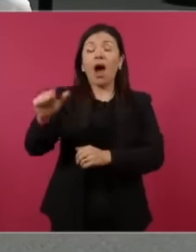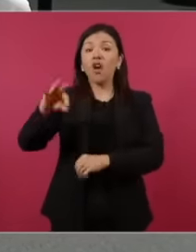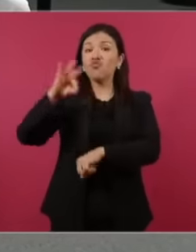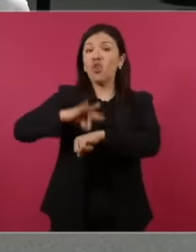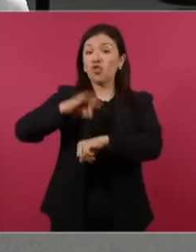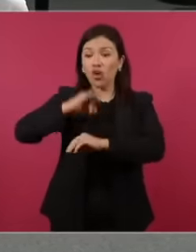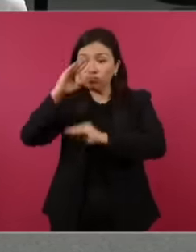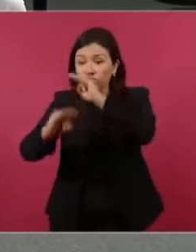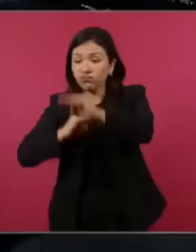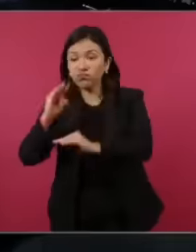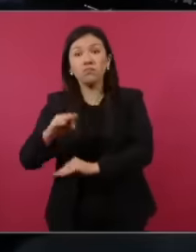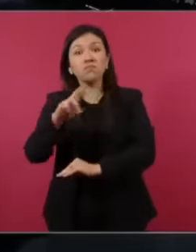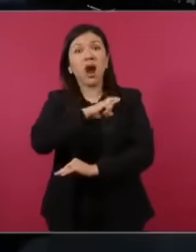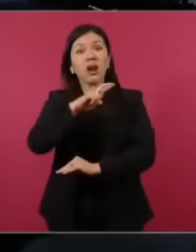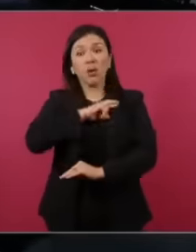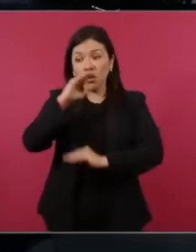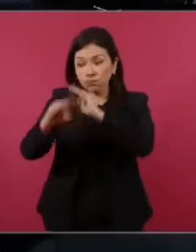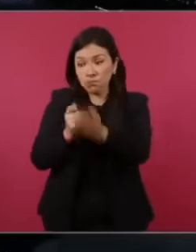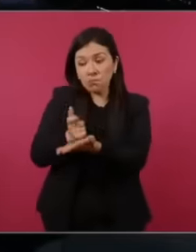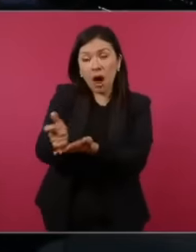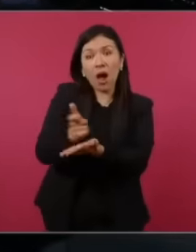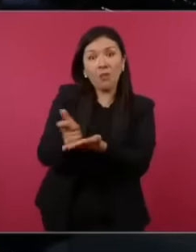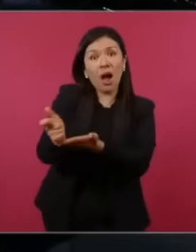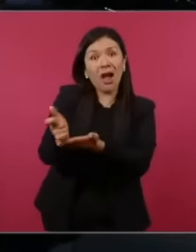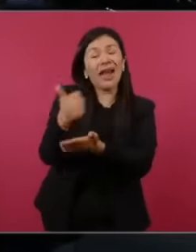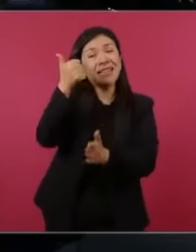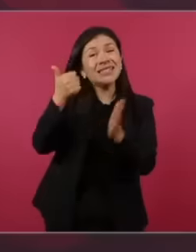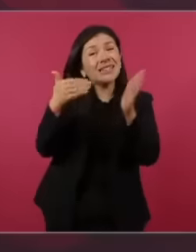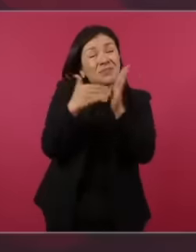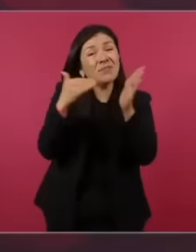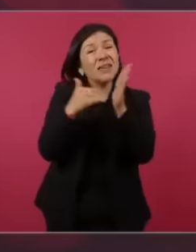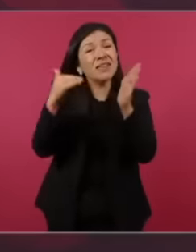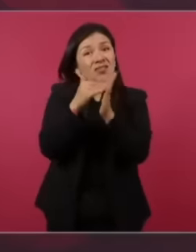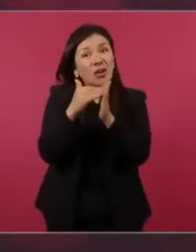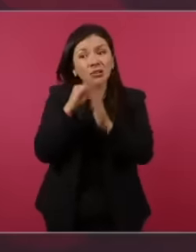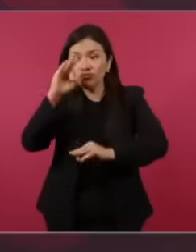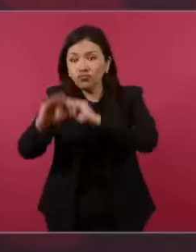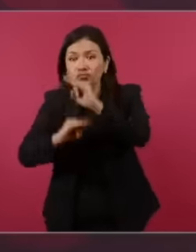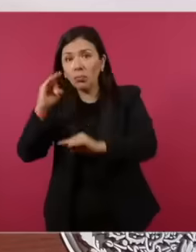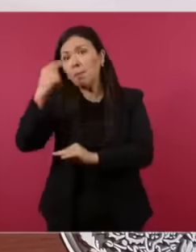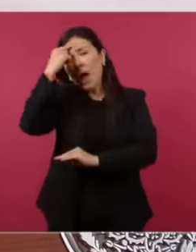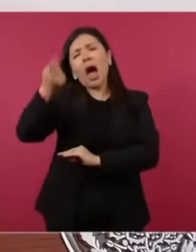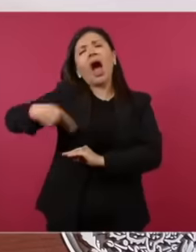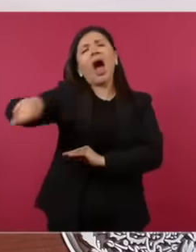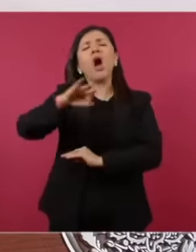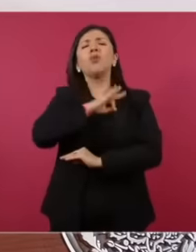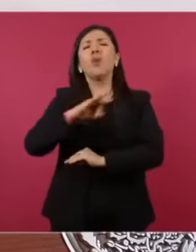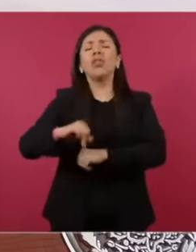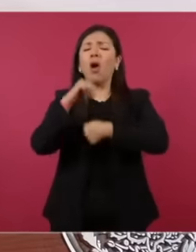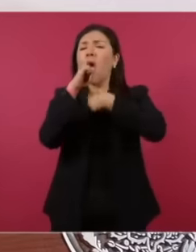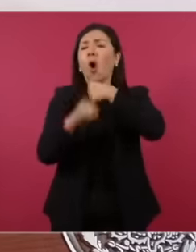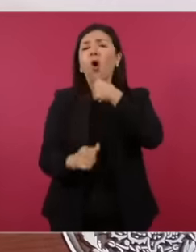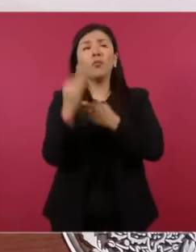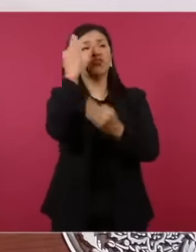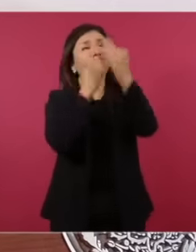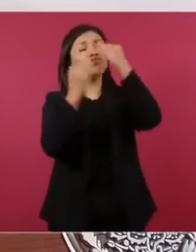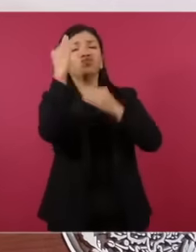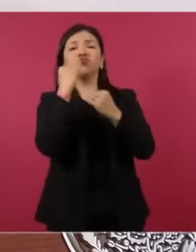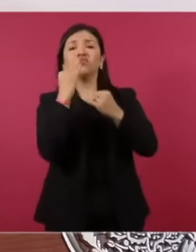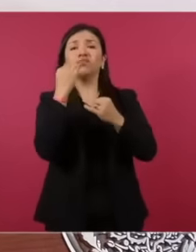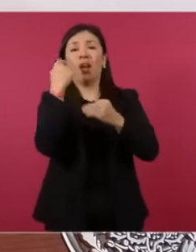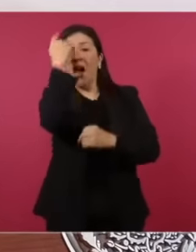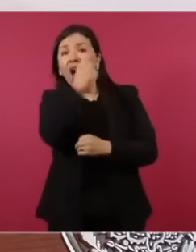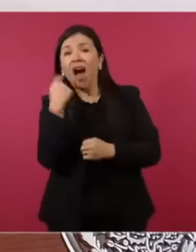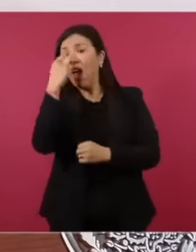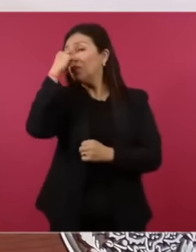high public officials, they even had plastic surgery at the expense of the